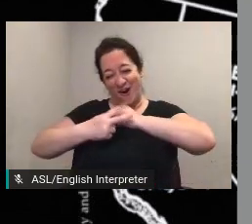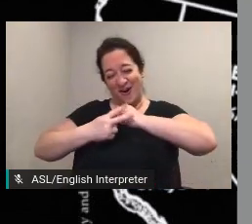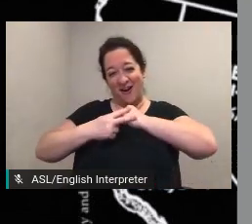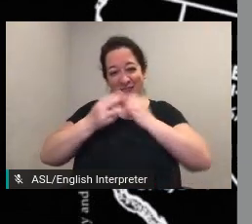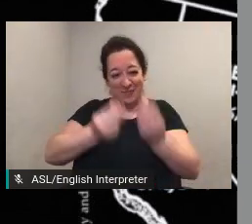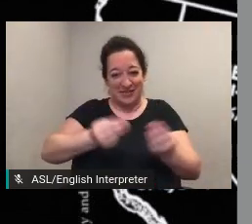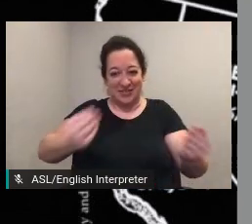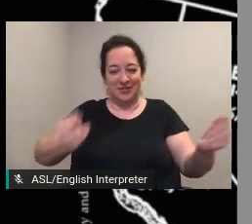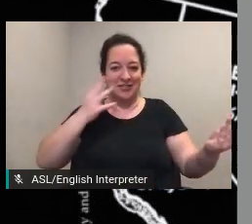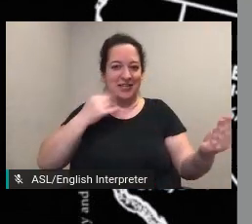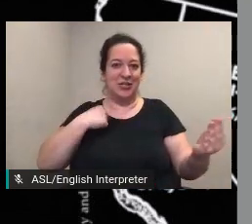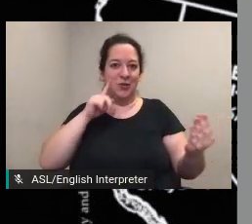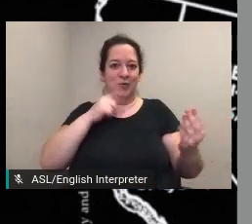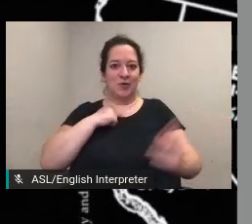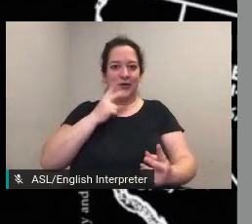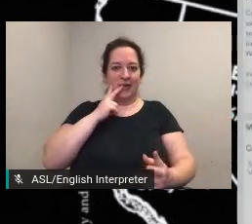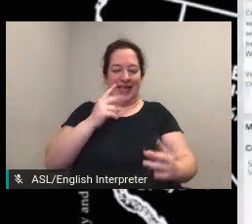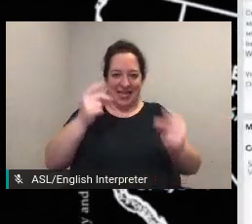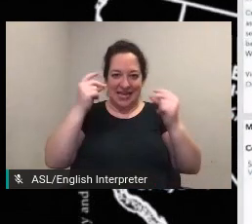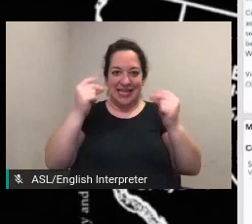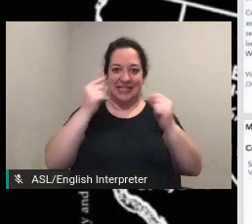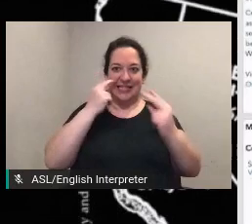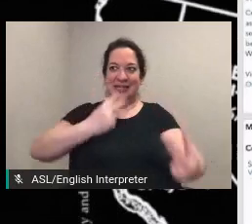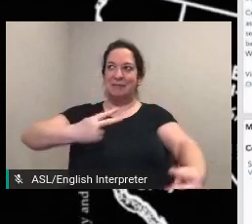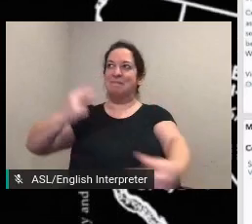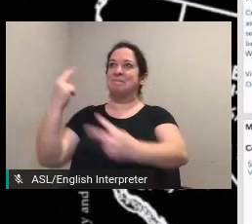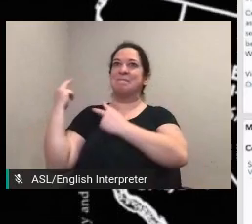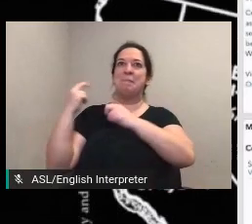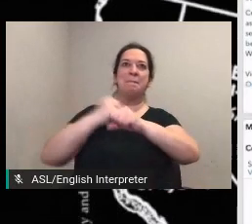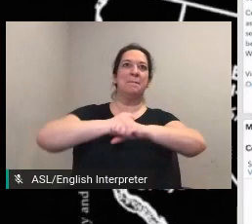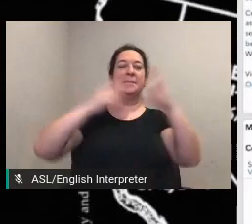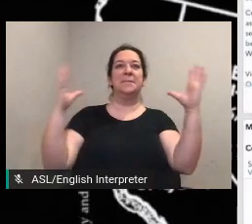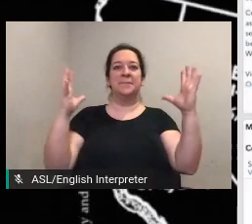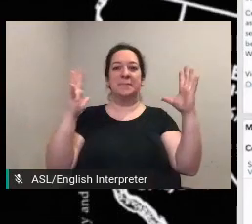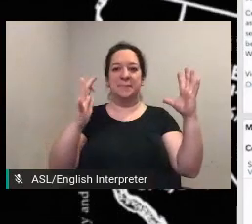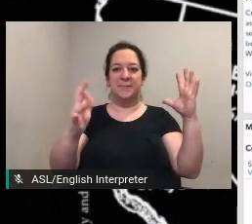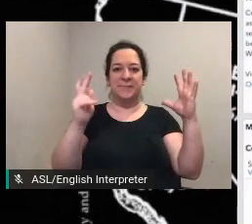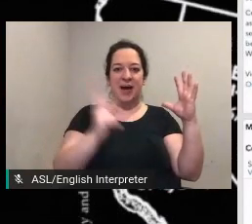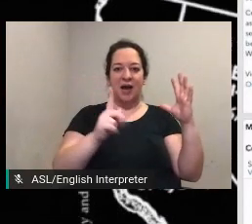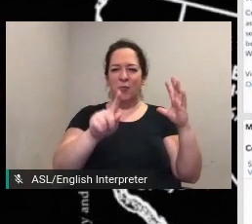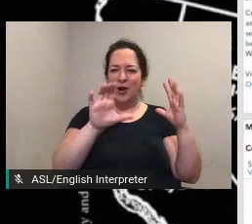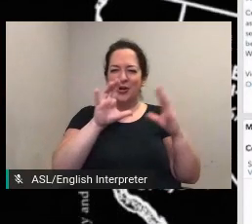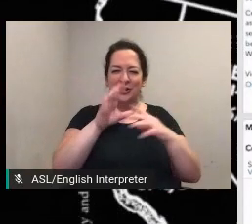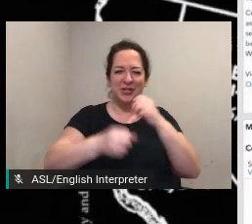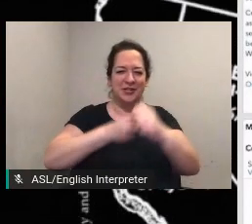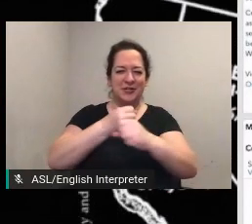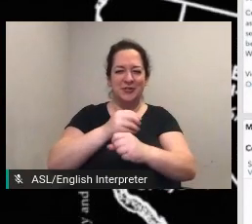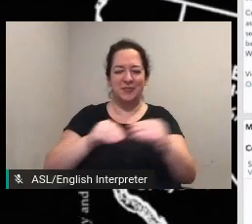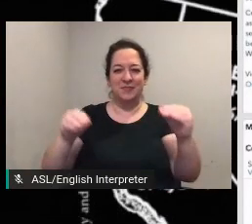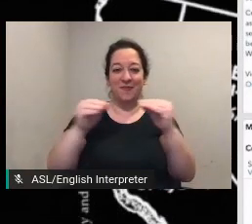years or more no matter how much the world has changed over these years people and their passion for improving